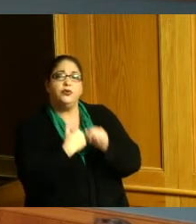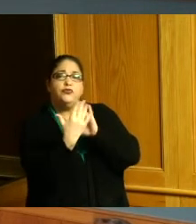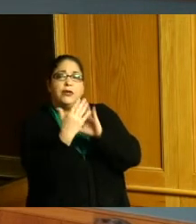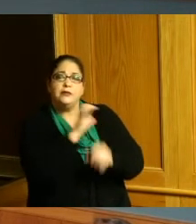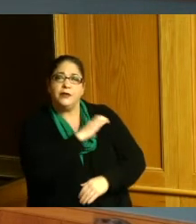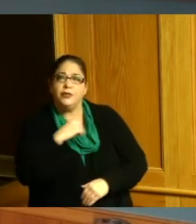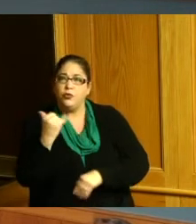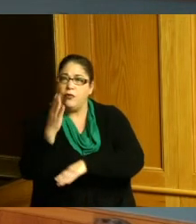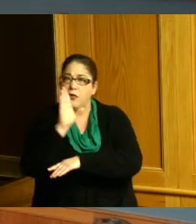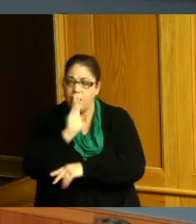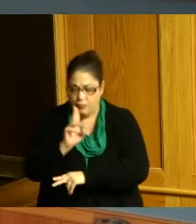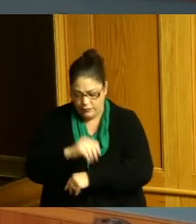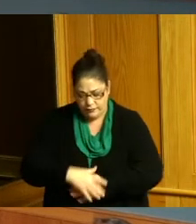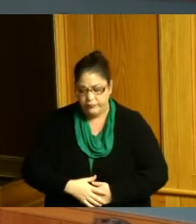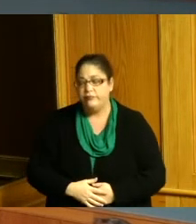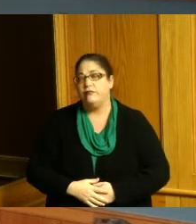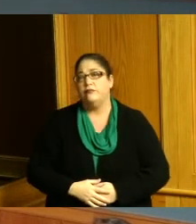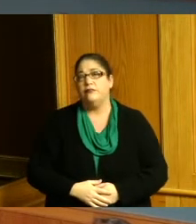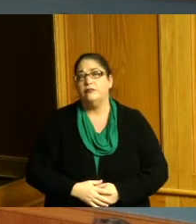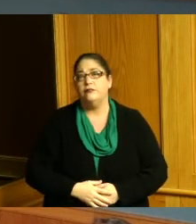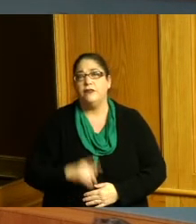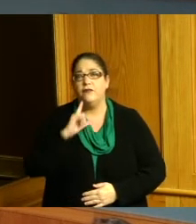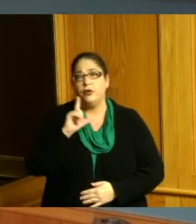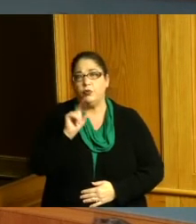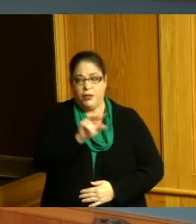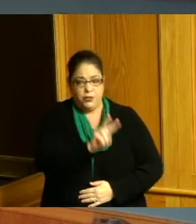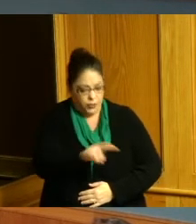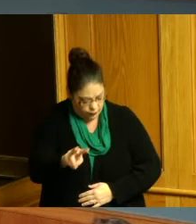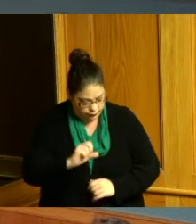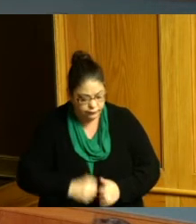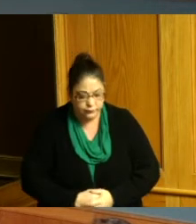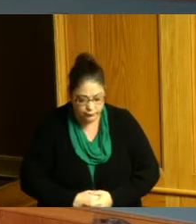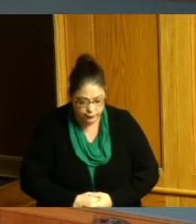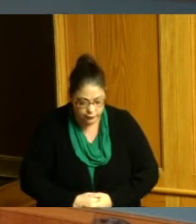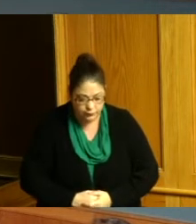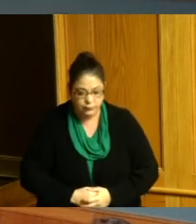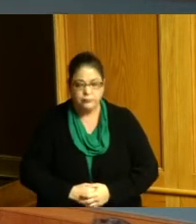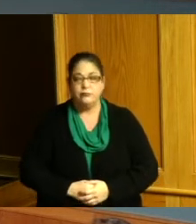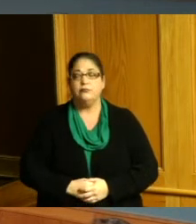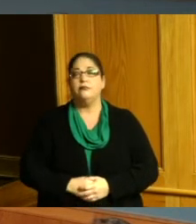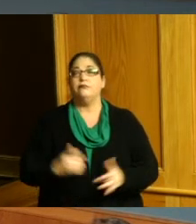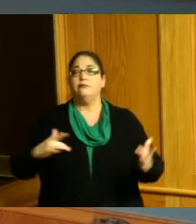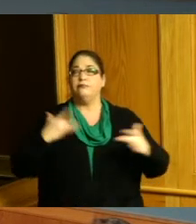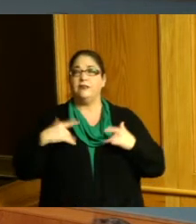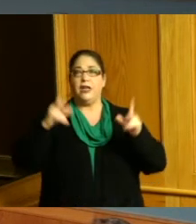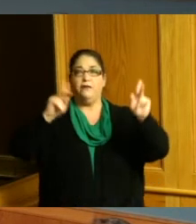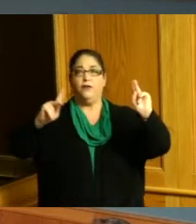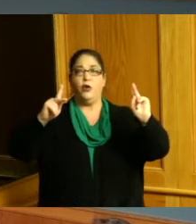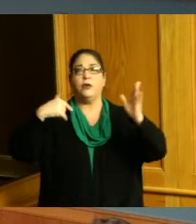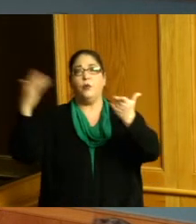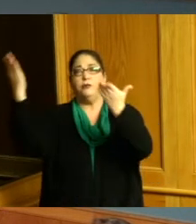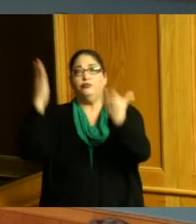first official meeting of 2022. as it relates to sidewalks I want to bring to your attention